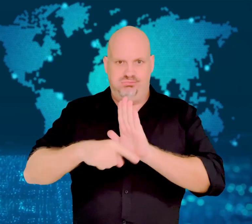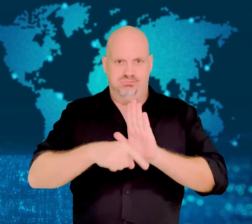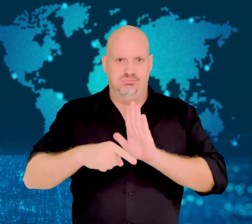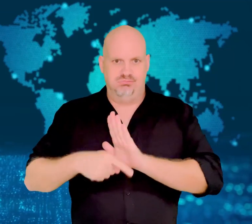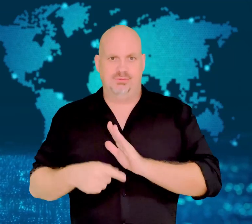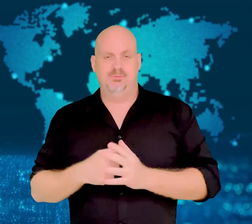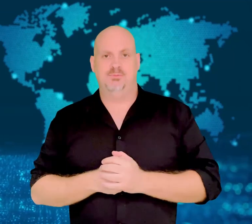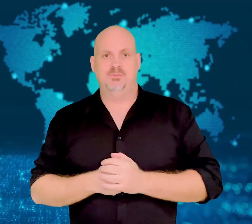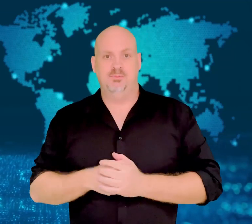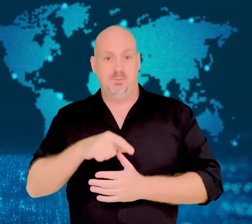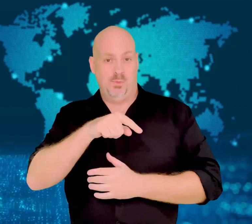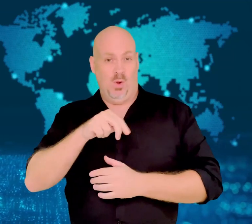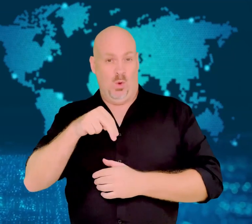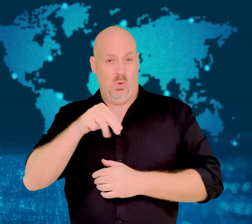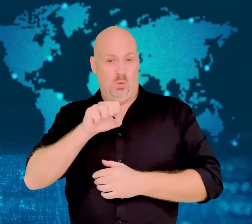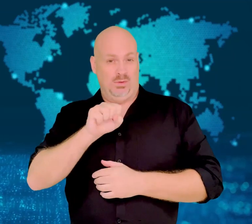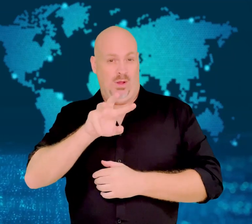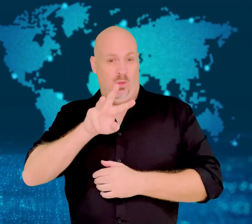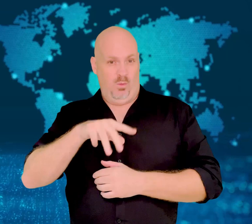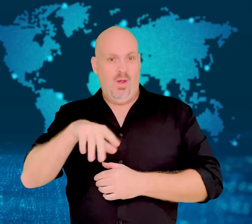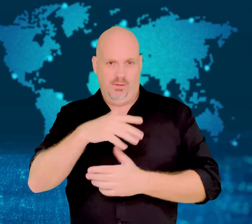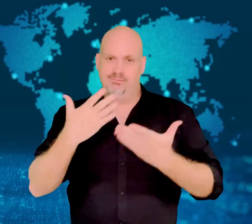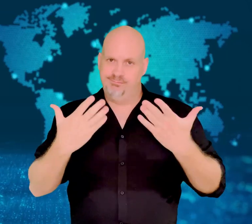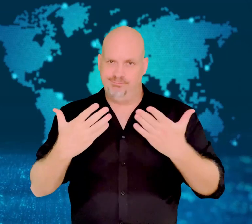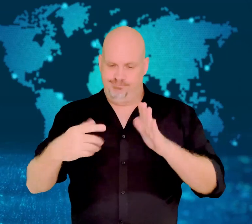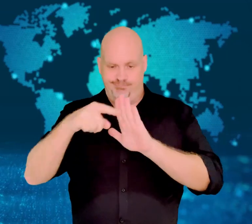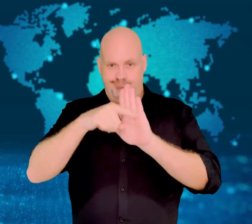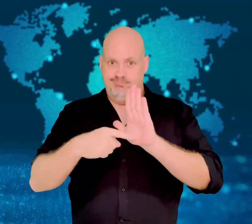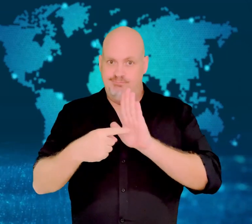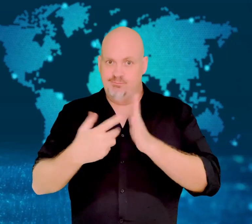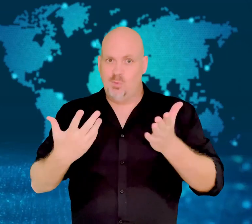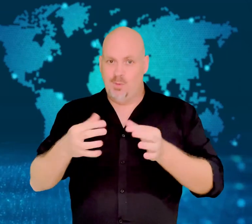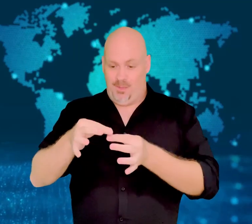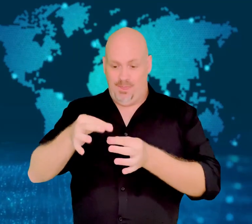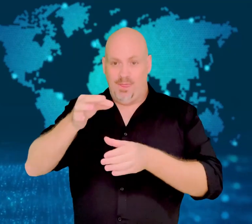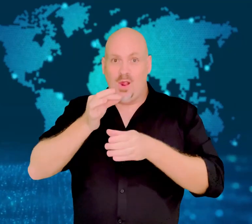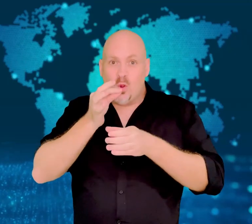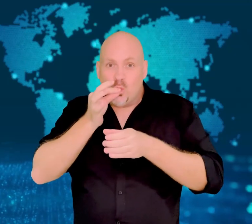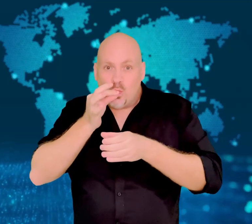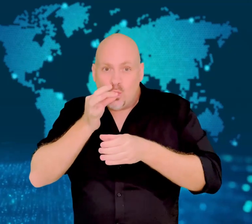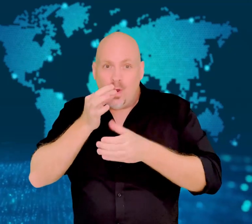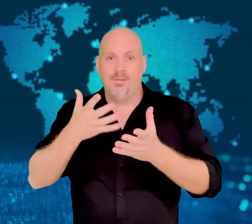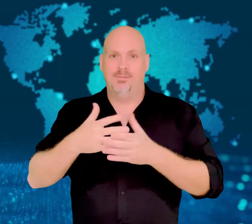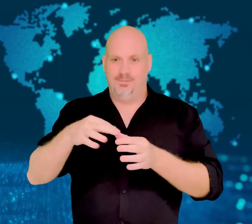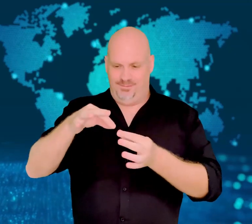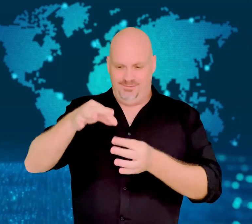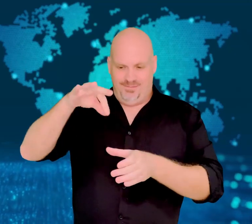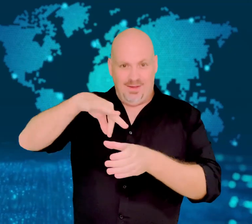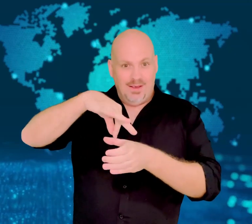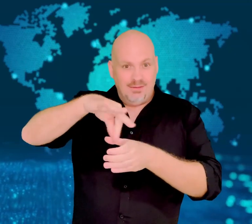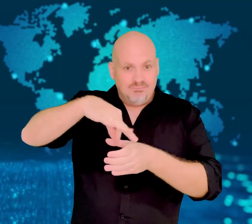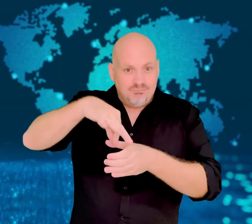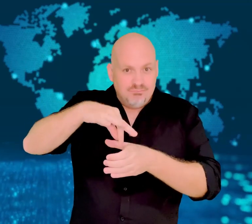plastic drink stirrers, cotton buds, and plastic silverware.